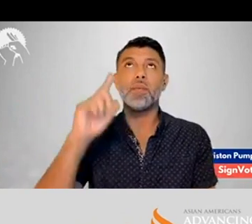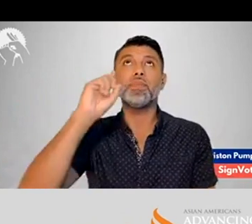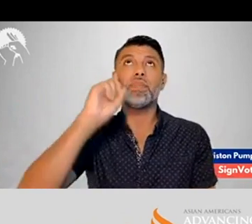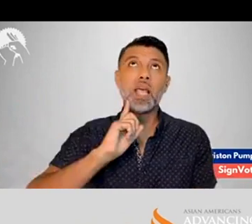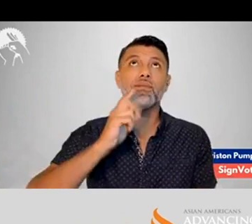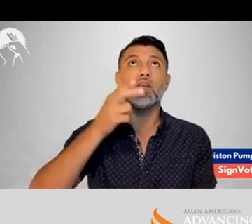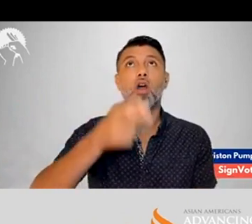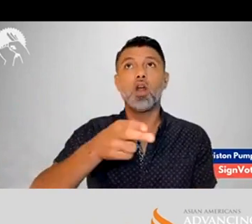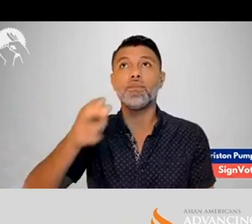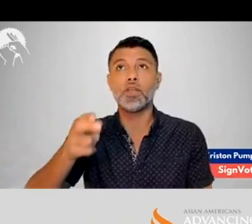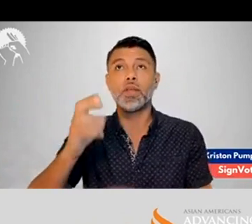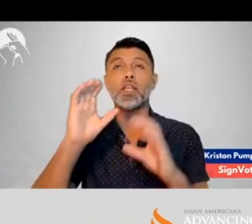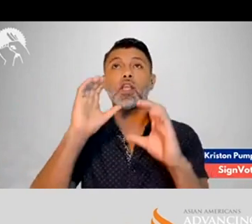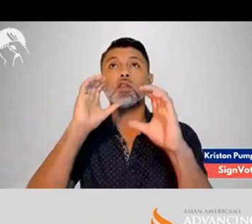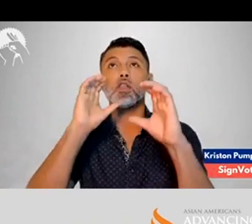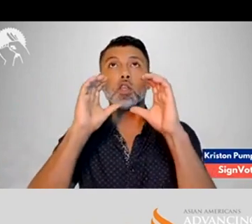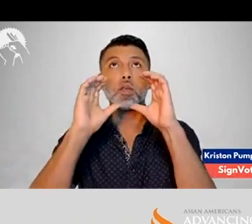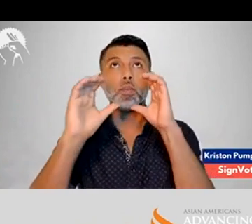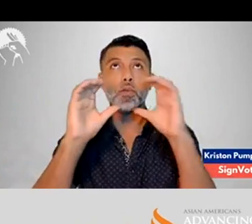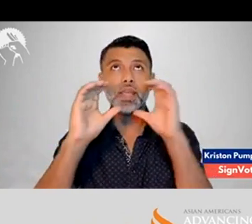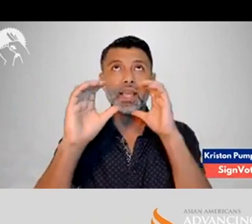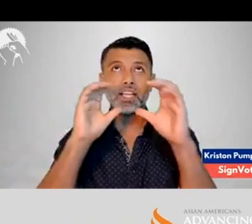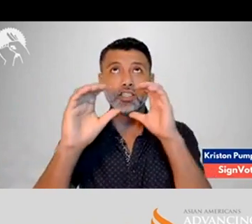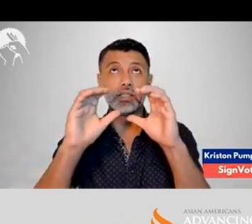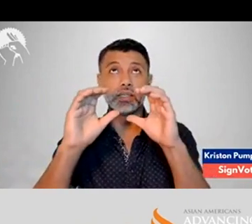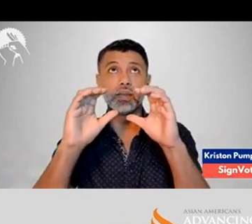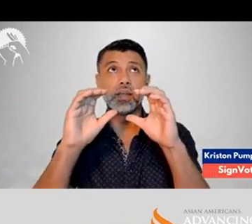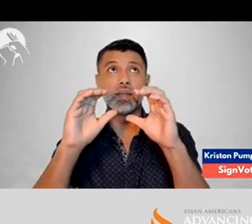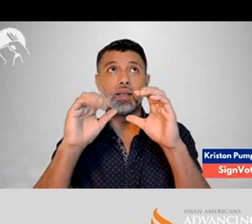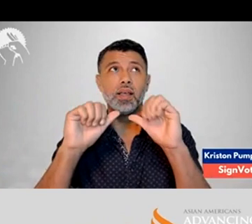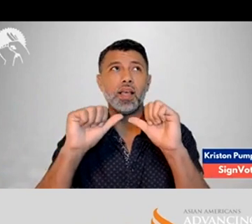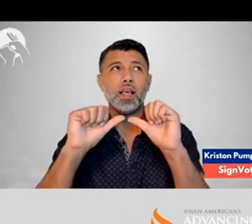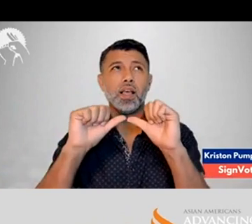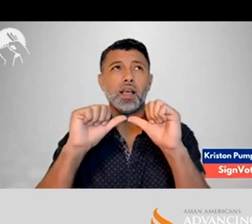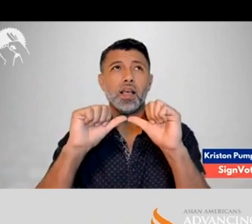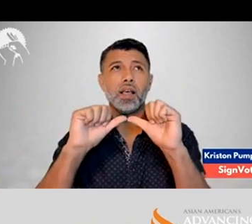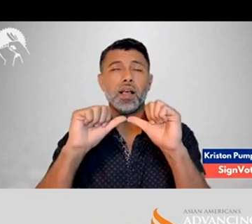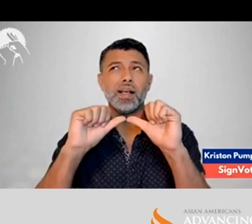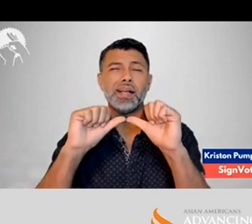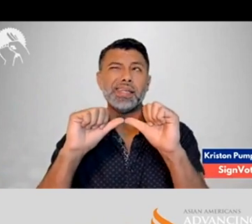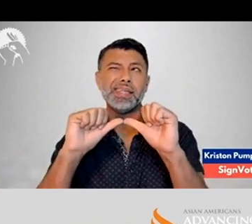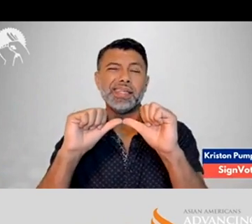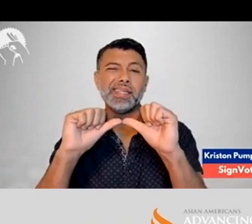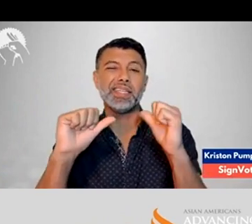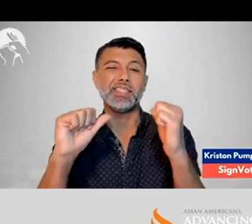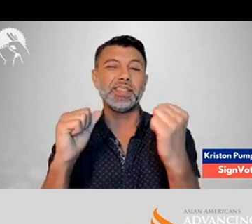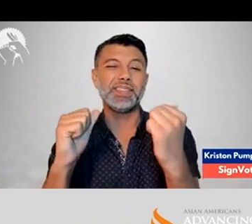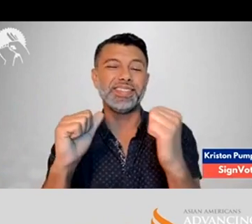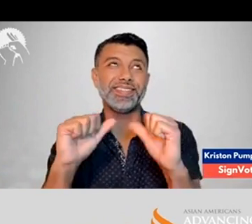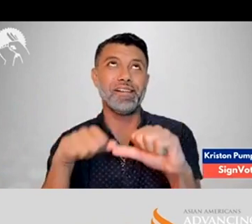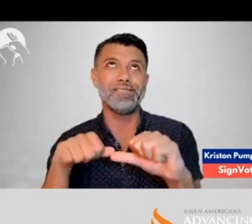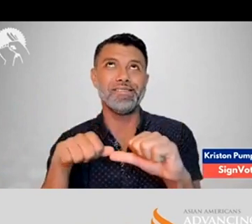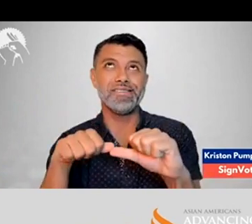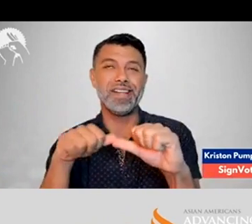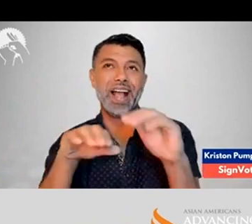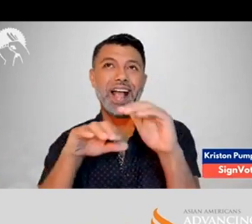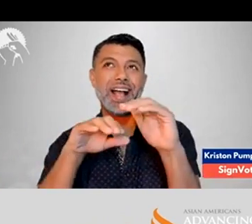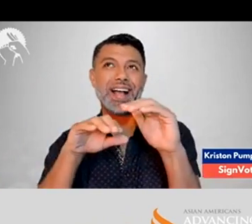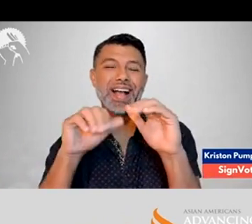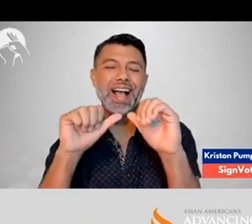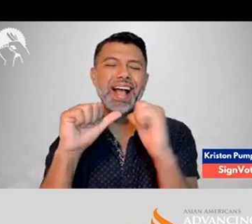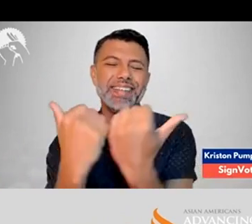And which is deaf and hard-of-hearing communication -- I think it's -- okay, I'm not sure of the